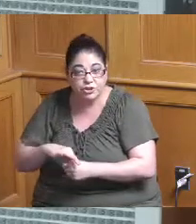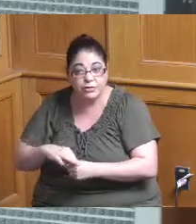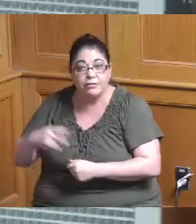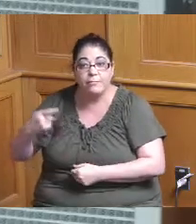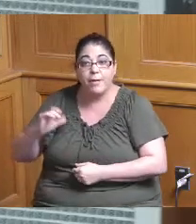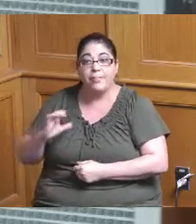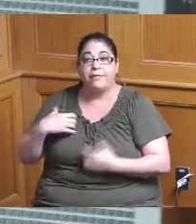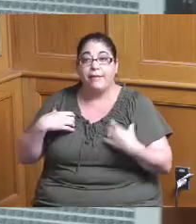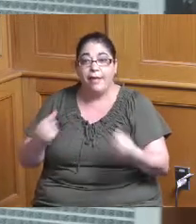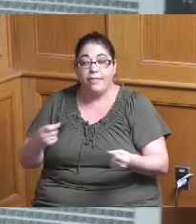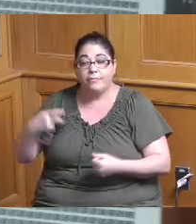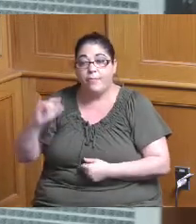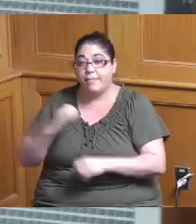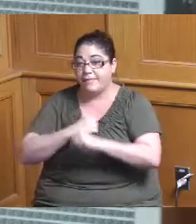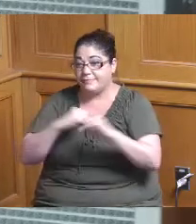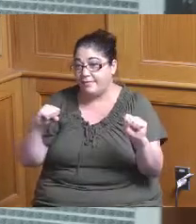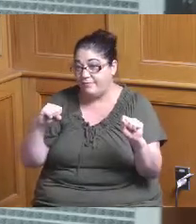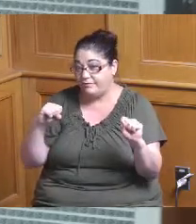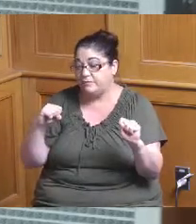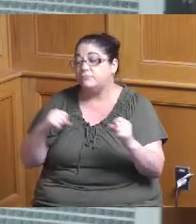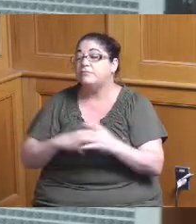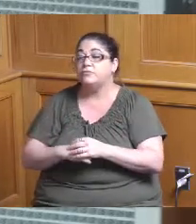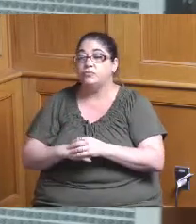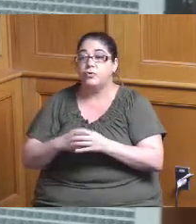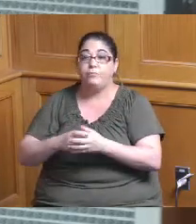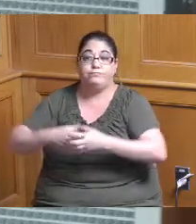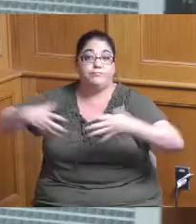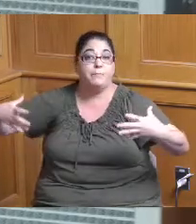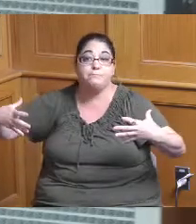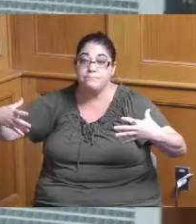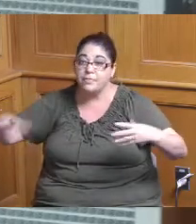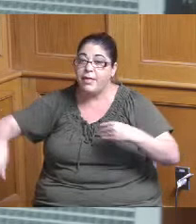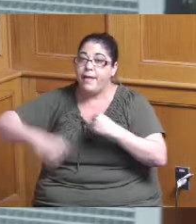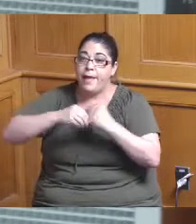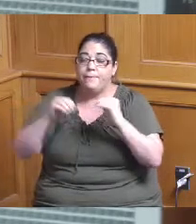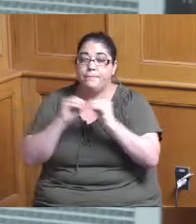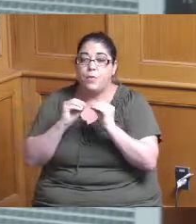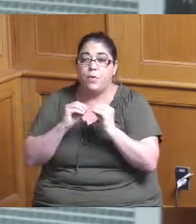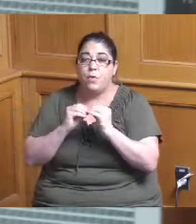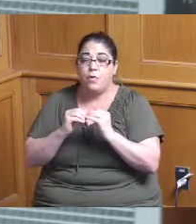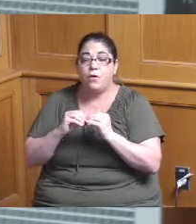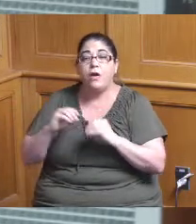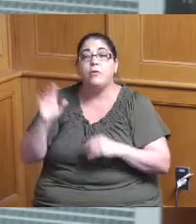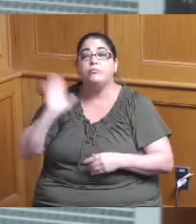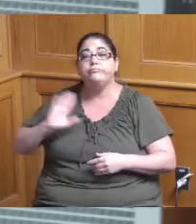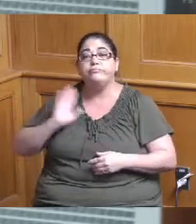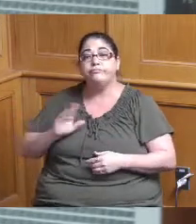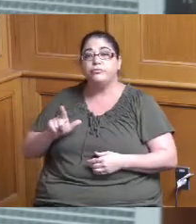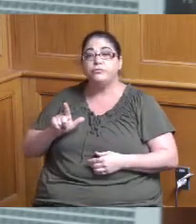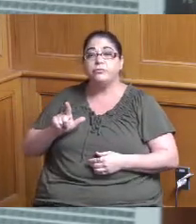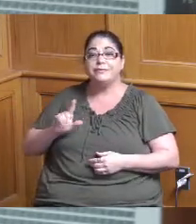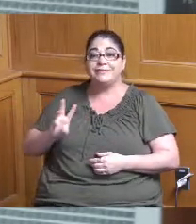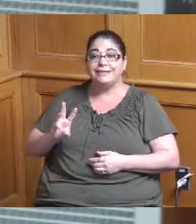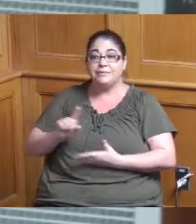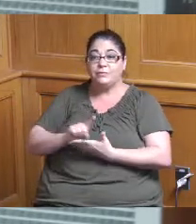safety so we've expanded the program which was initially 26-week program to a 52-week program